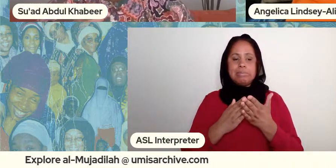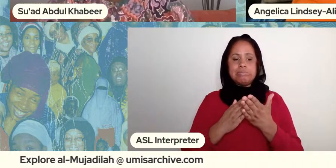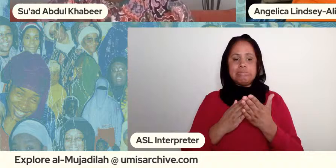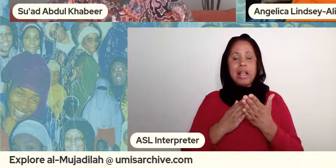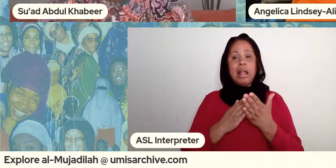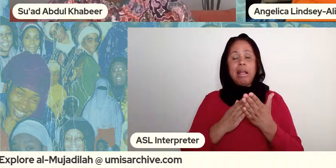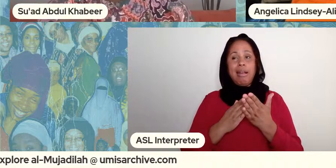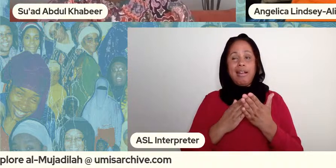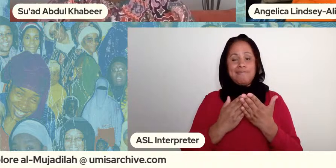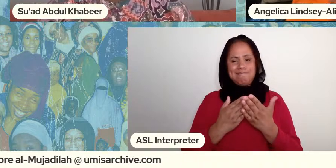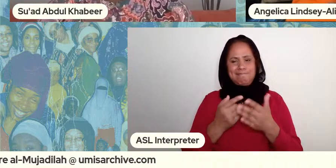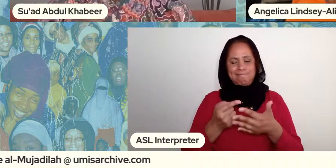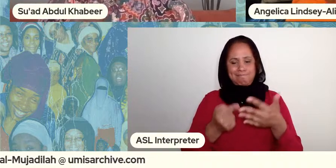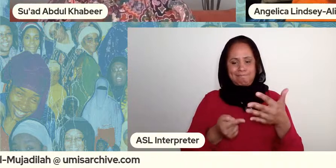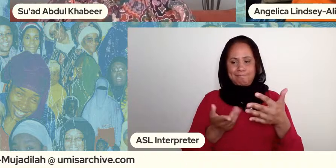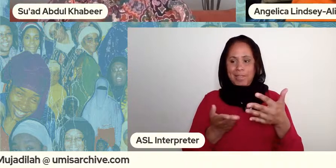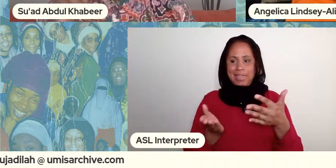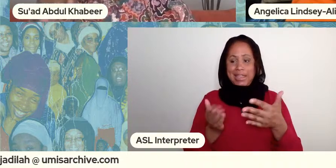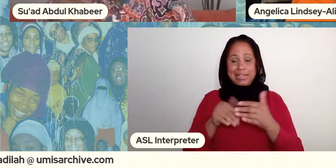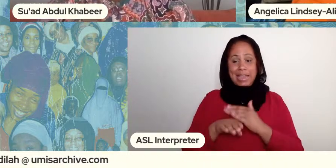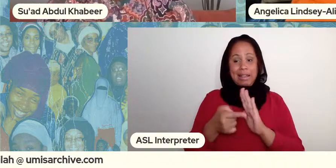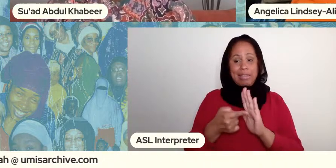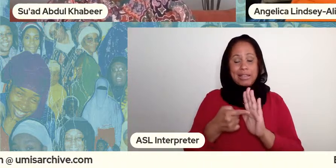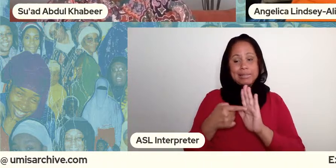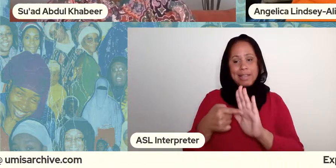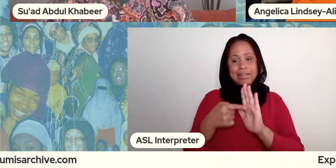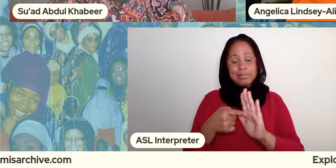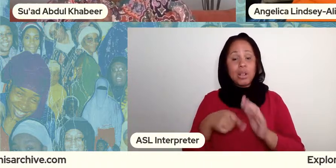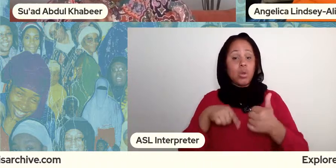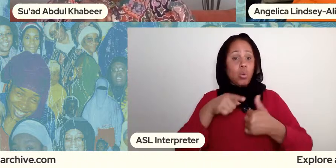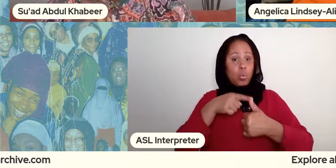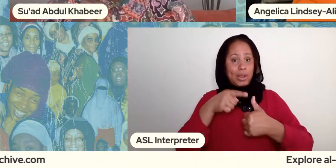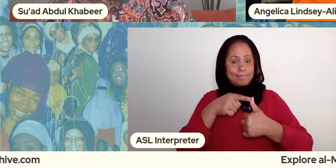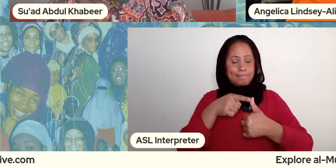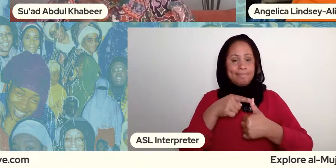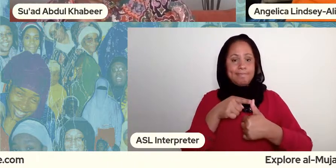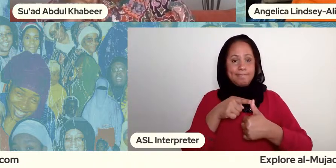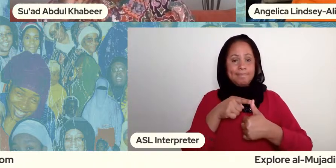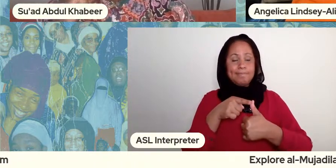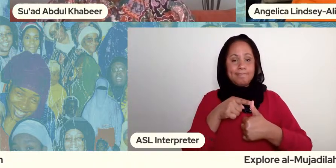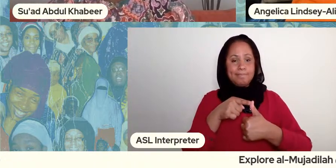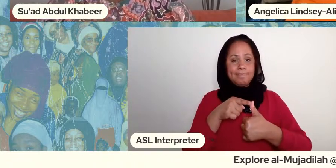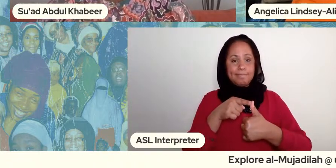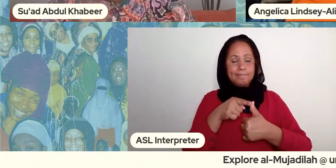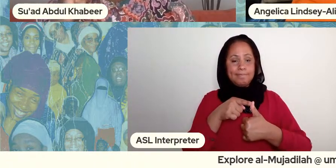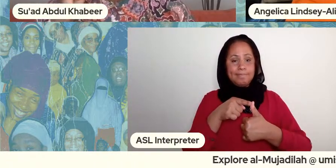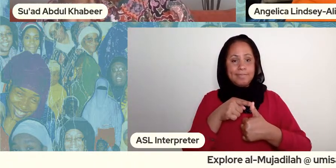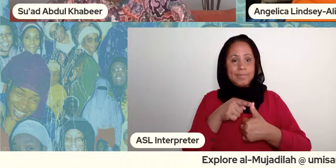that were striking so one of the items in the exhibition um is a recorded lecture so my mother